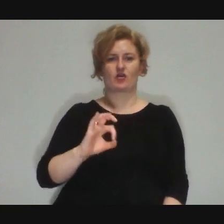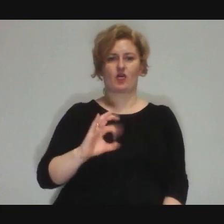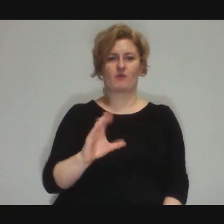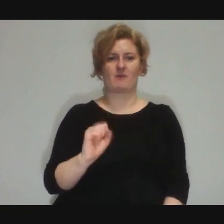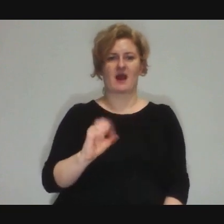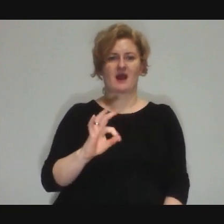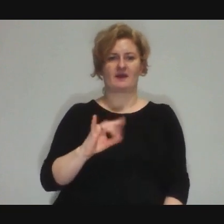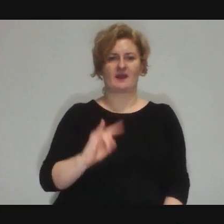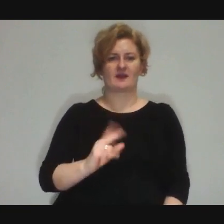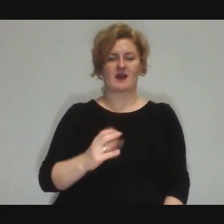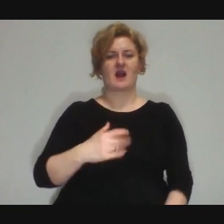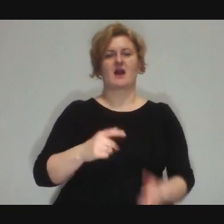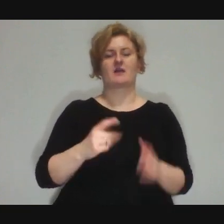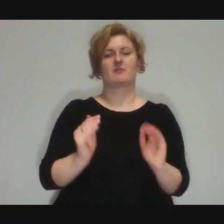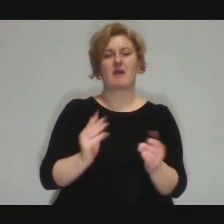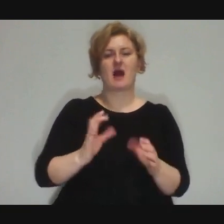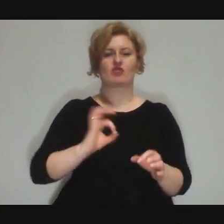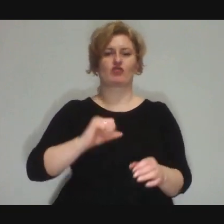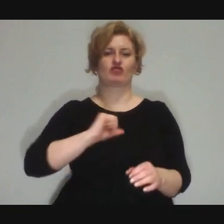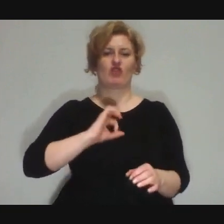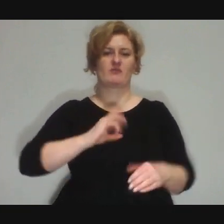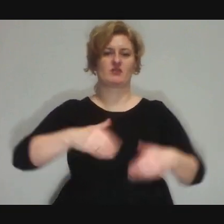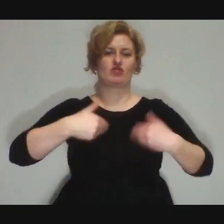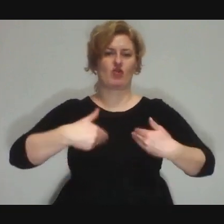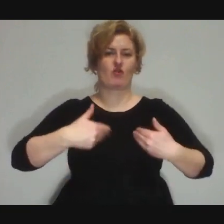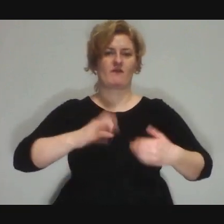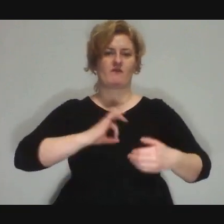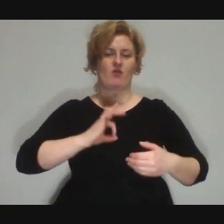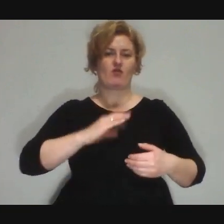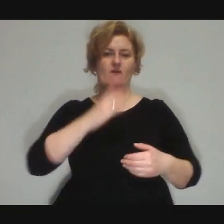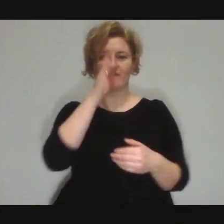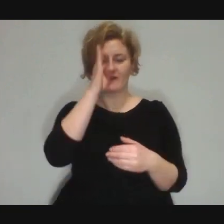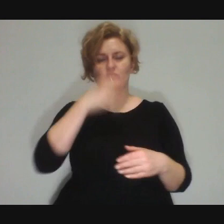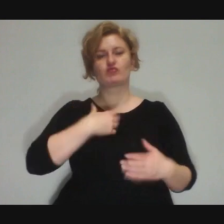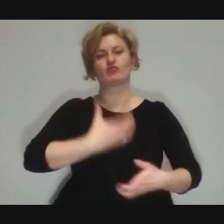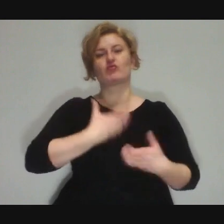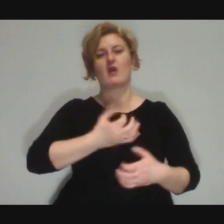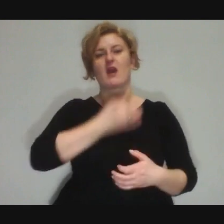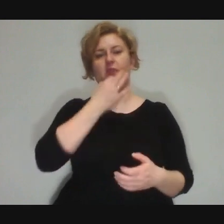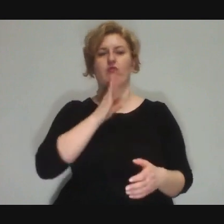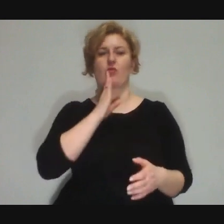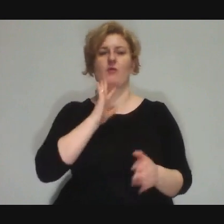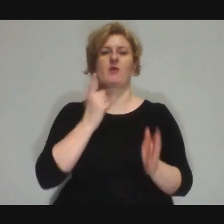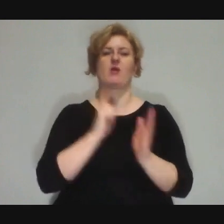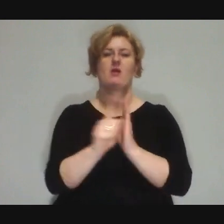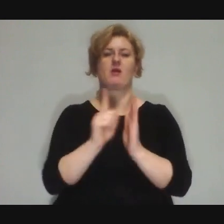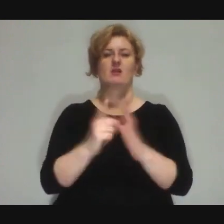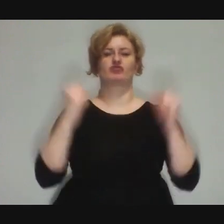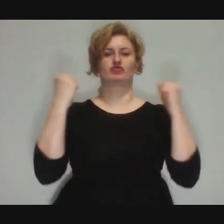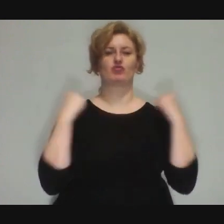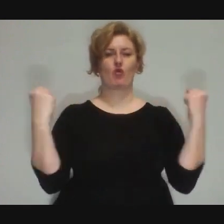then you just treat it like gym or zumba, but it's acrobatics